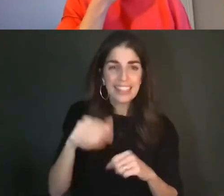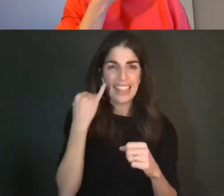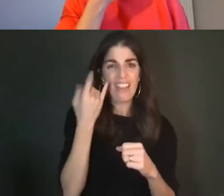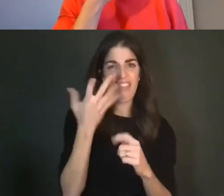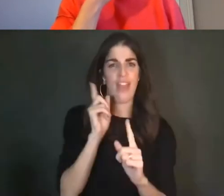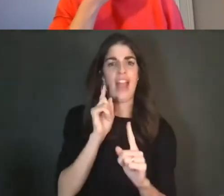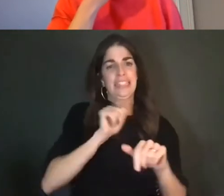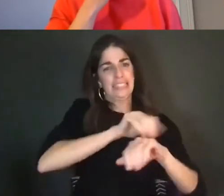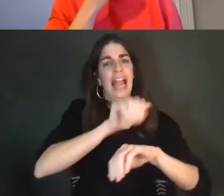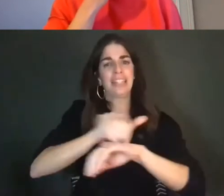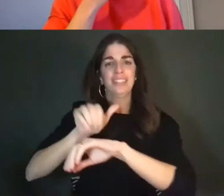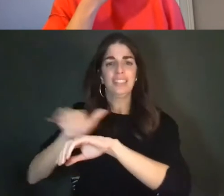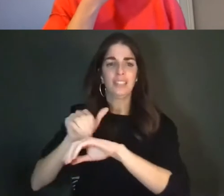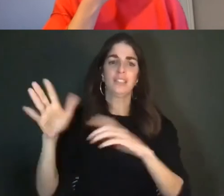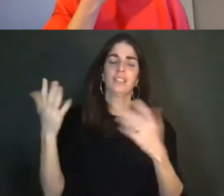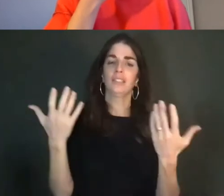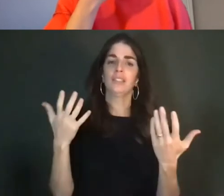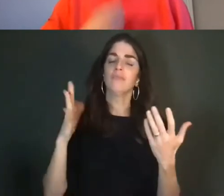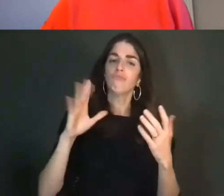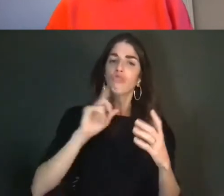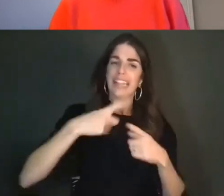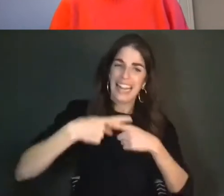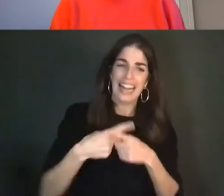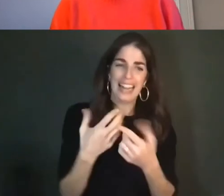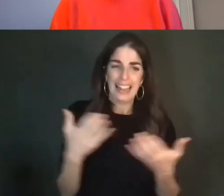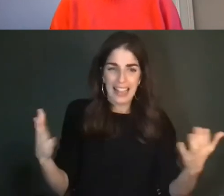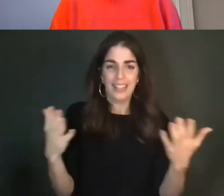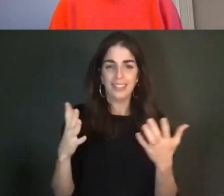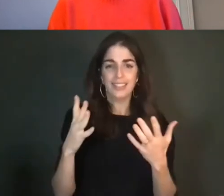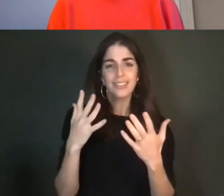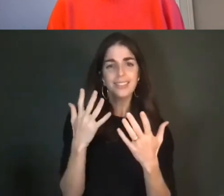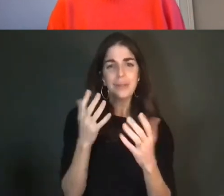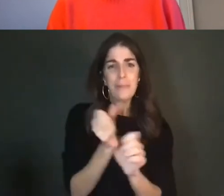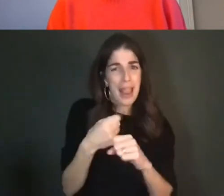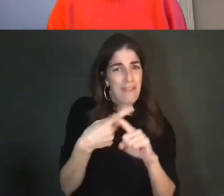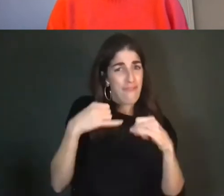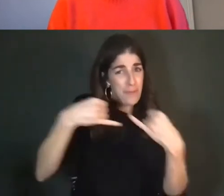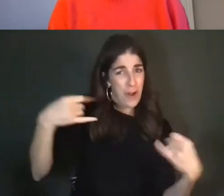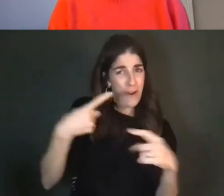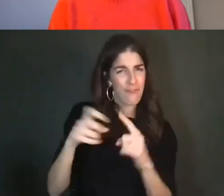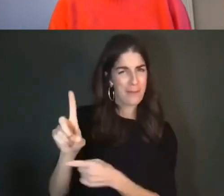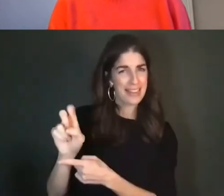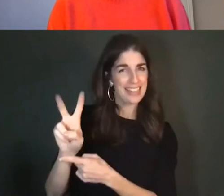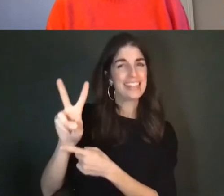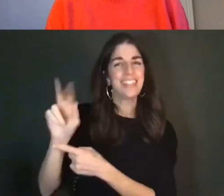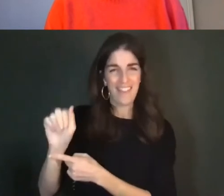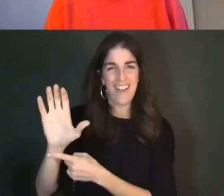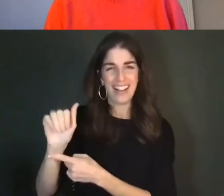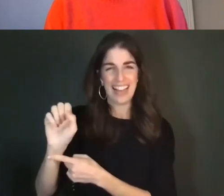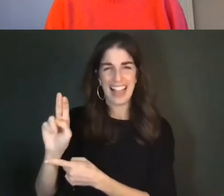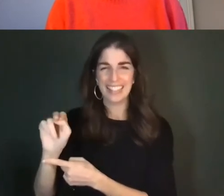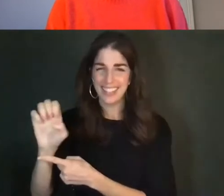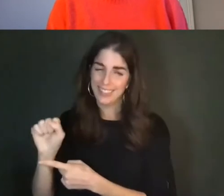of yarn spun by Devva Kasnitz. So I’m going to introduce our two presenters today.